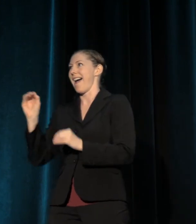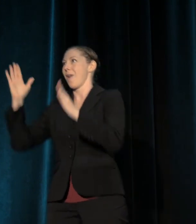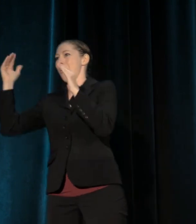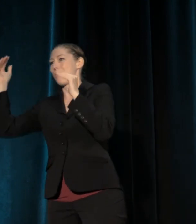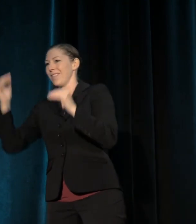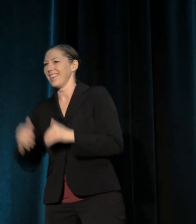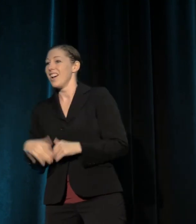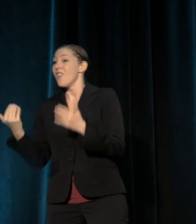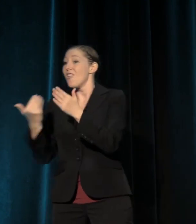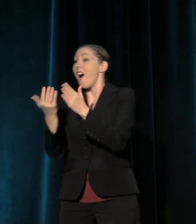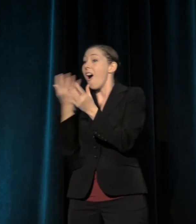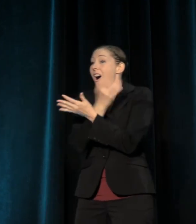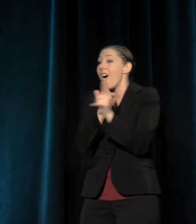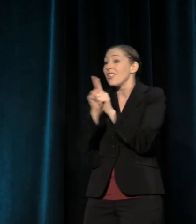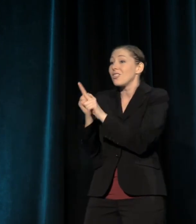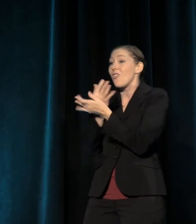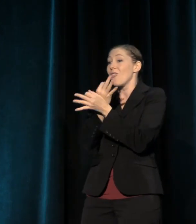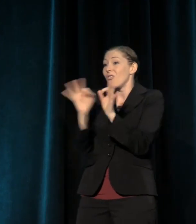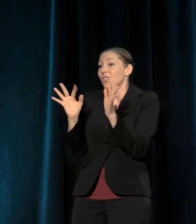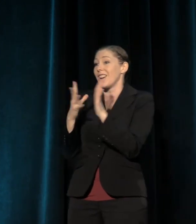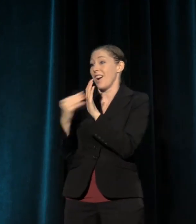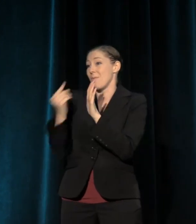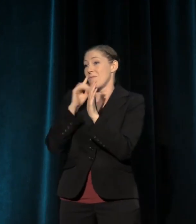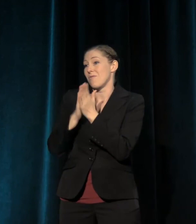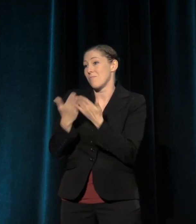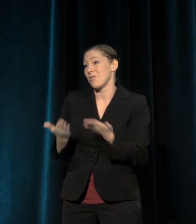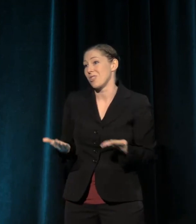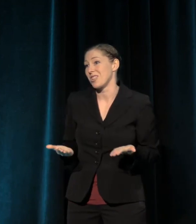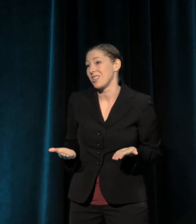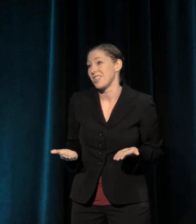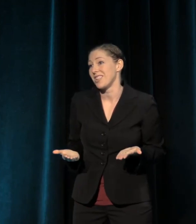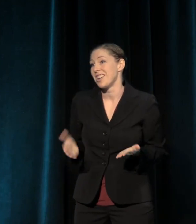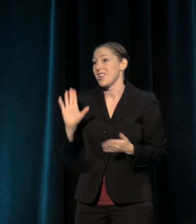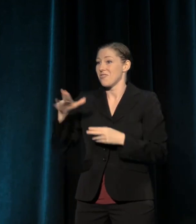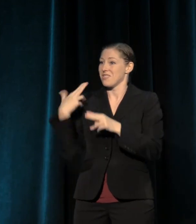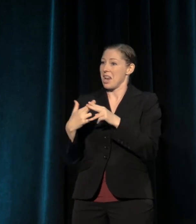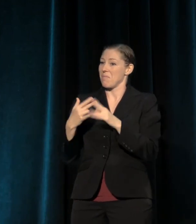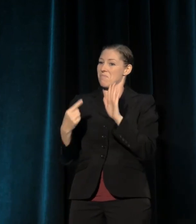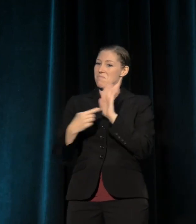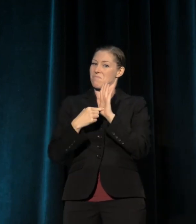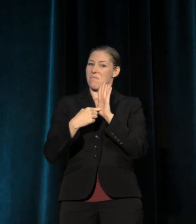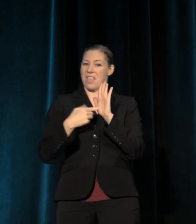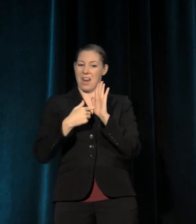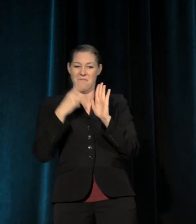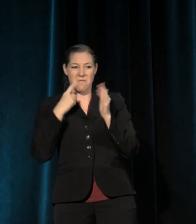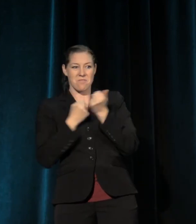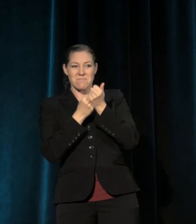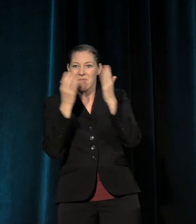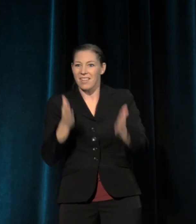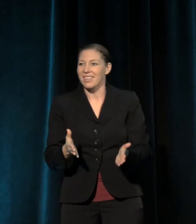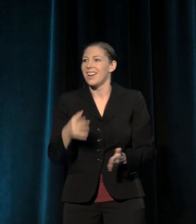It's an incredible play packed just dense with ideas and inspiration, and you could be a small part of that,